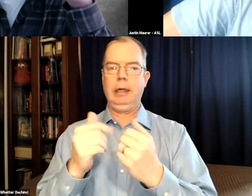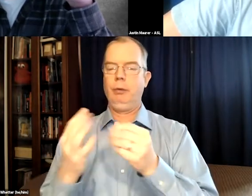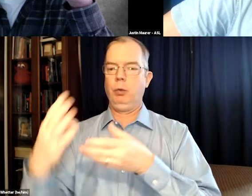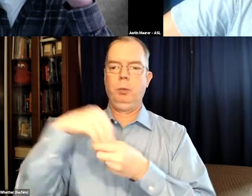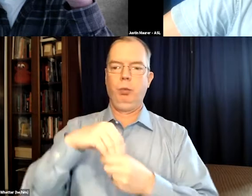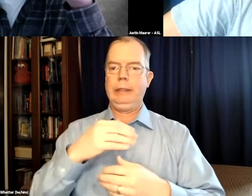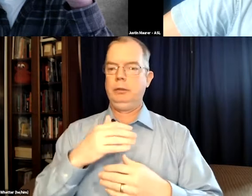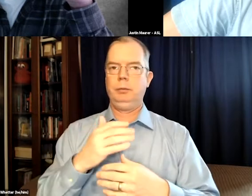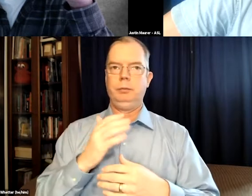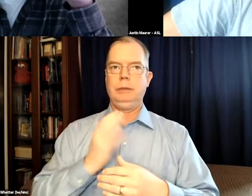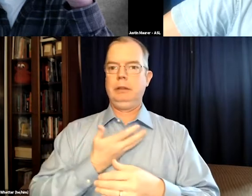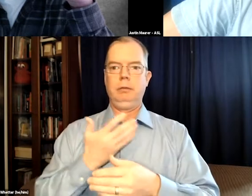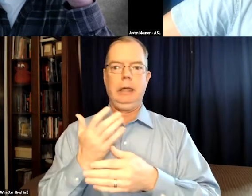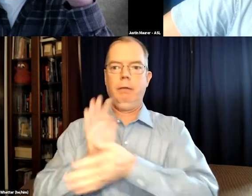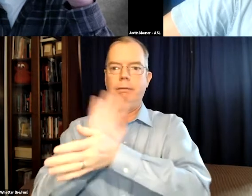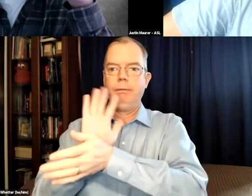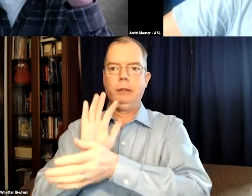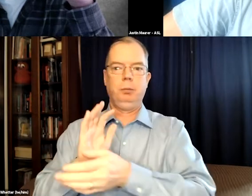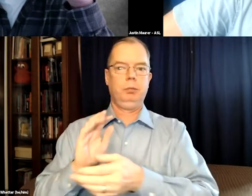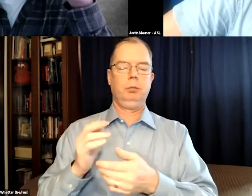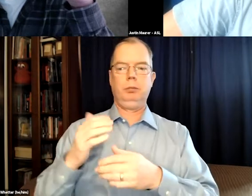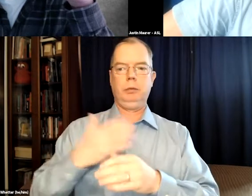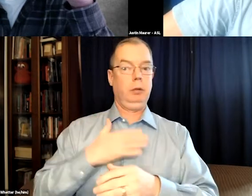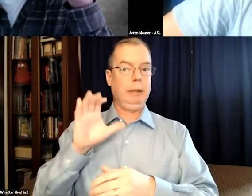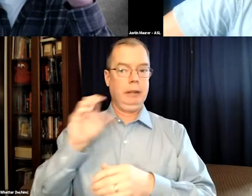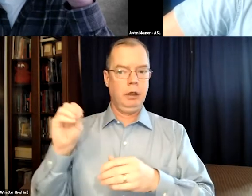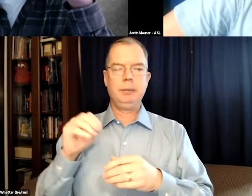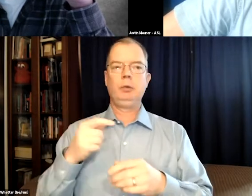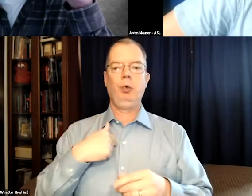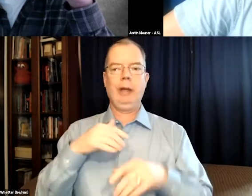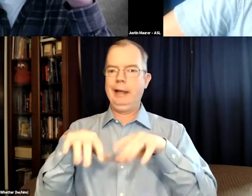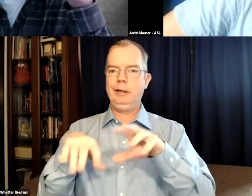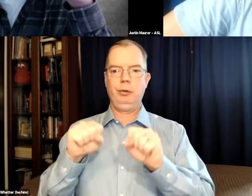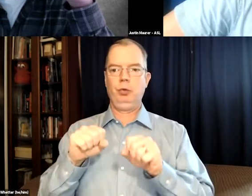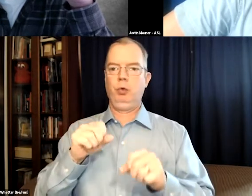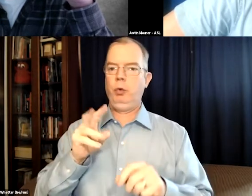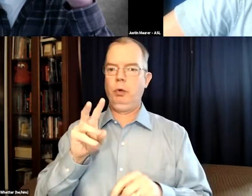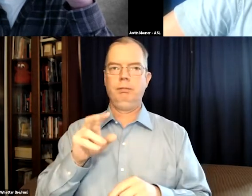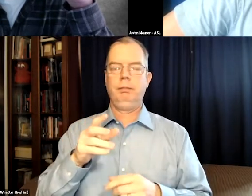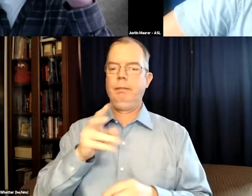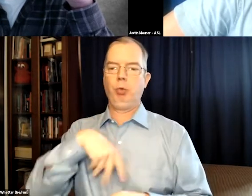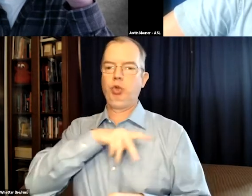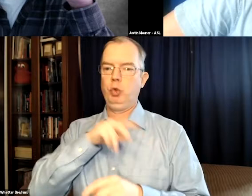I continued to be fascinated to how to include captions in film and TV.